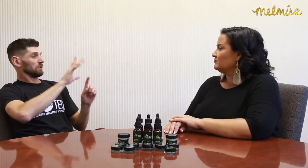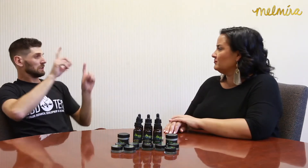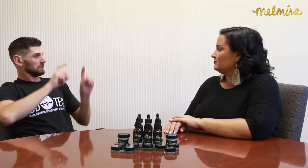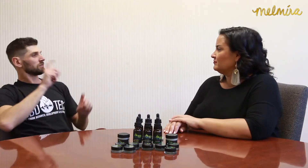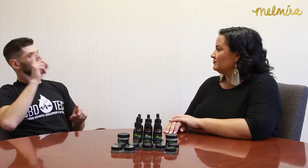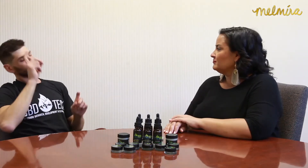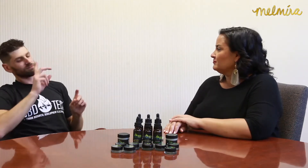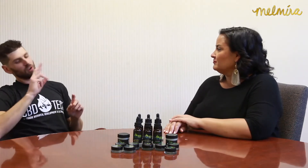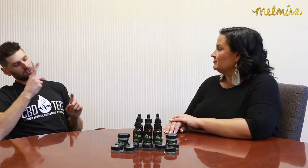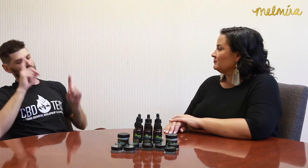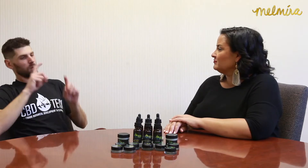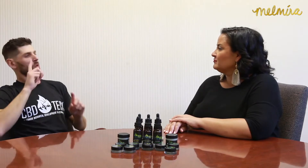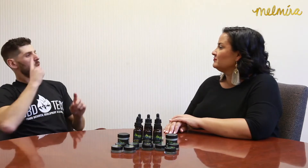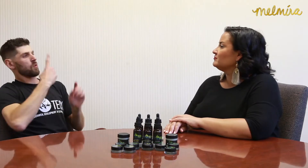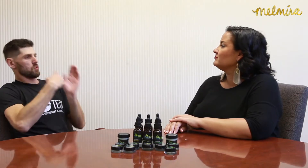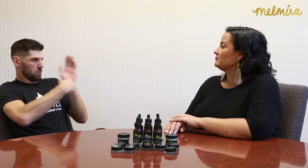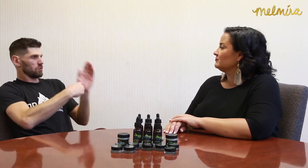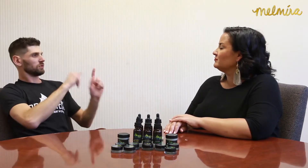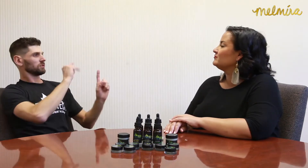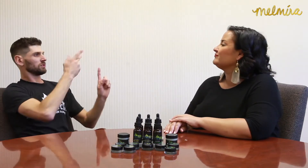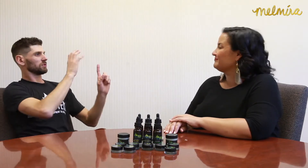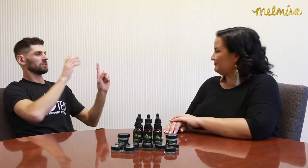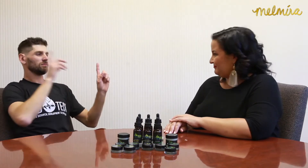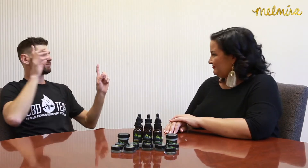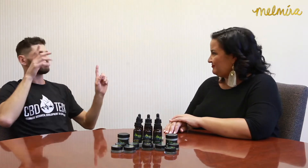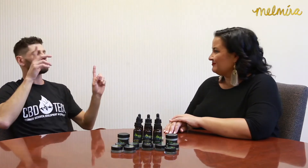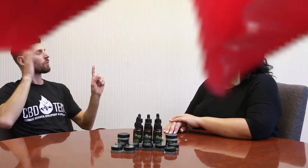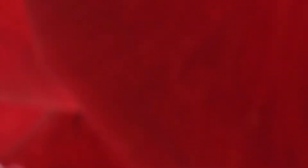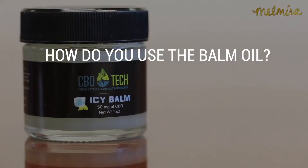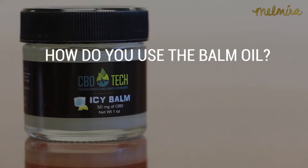So those drug tests will only look for the THC.